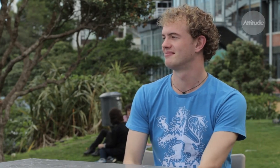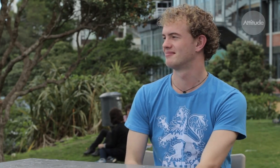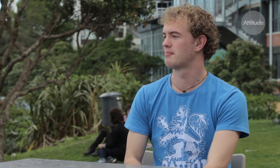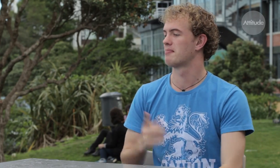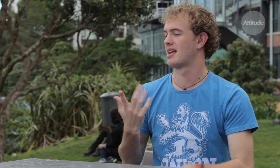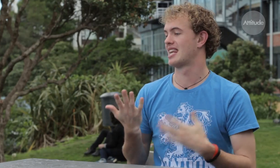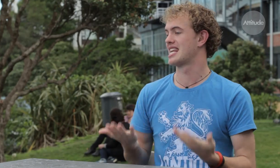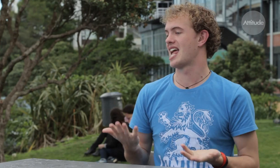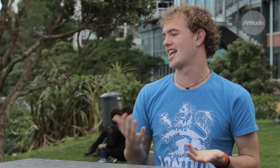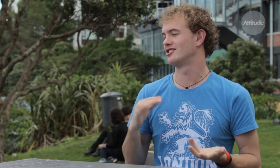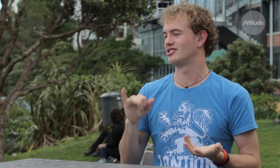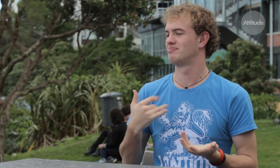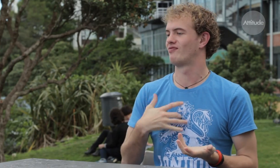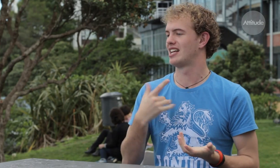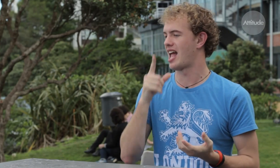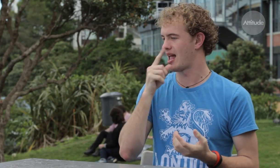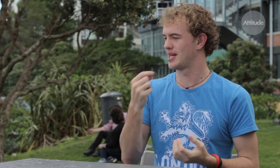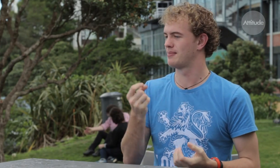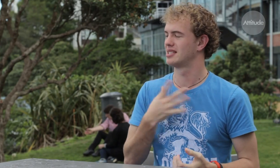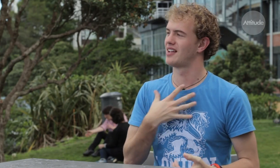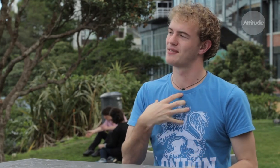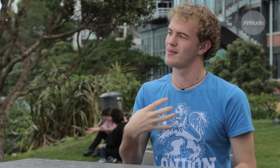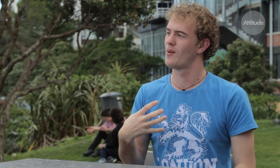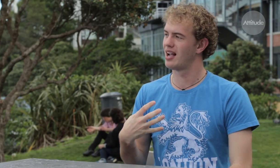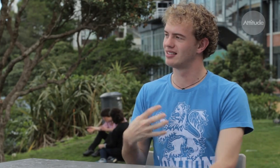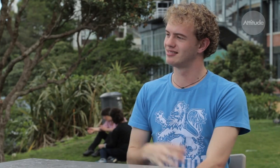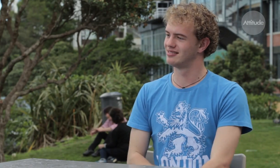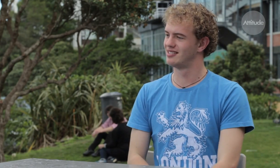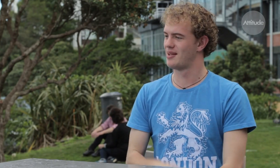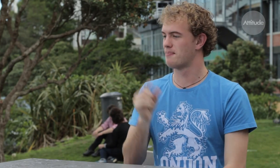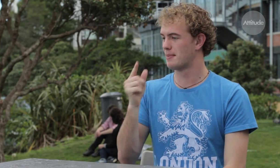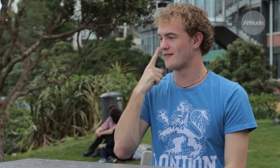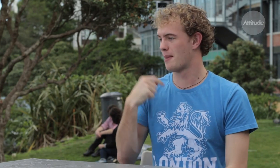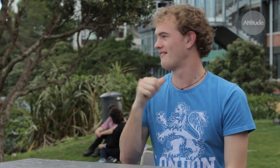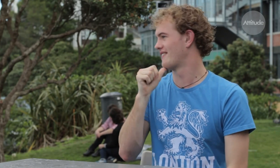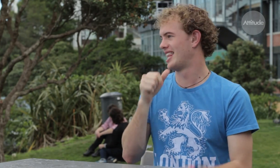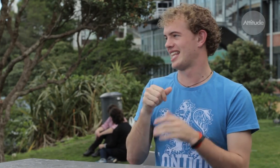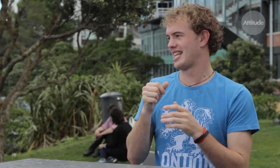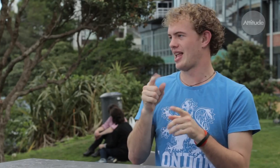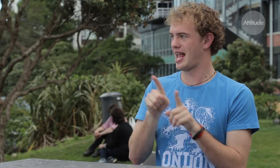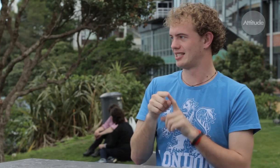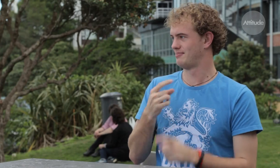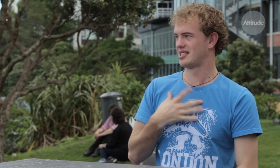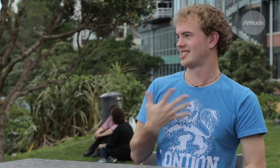approachable. Now I feel like I can be myself more when I’m being funny,